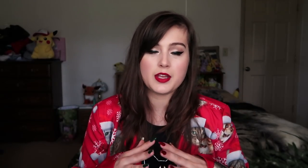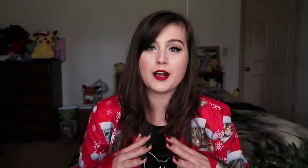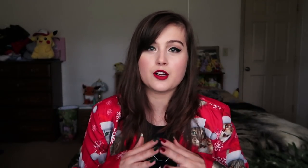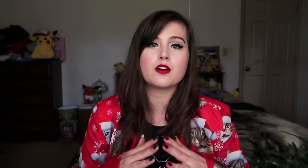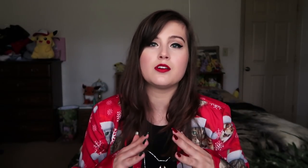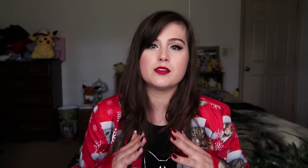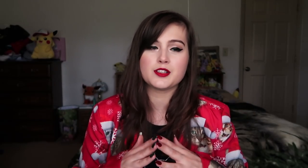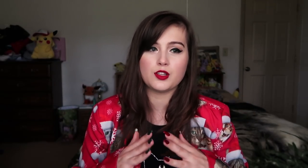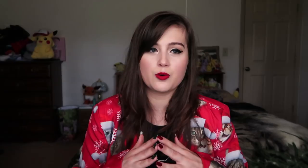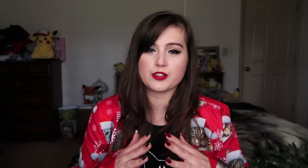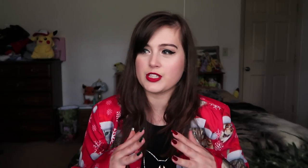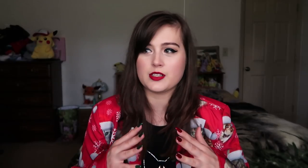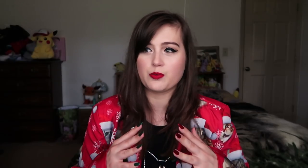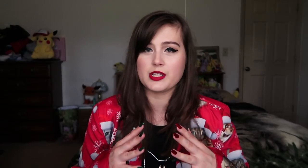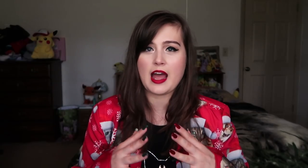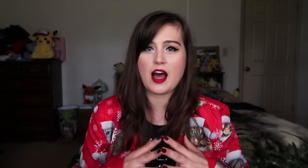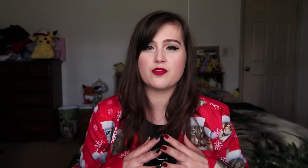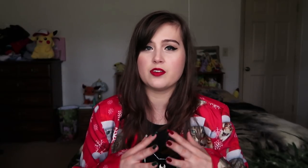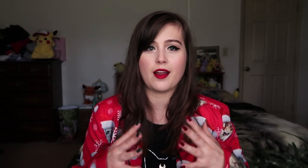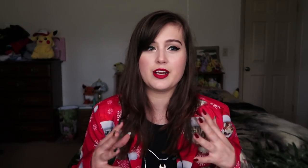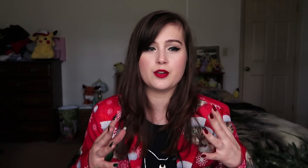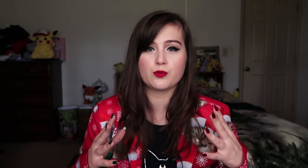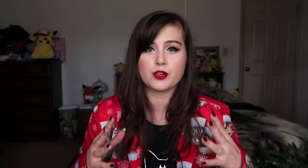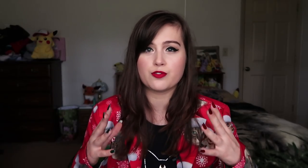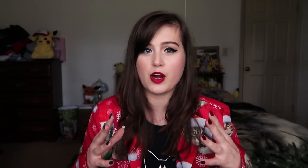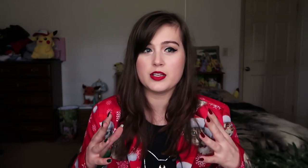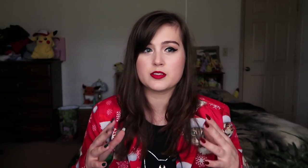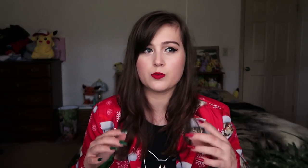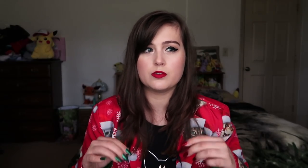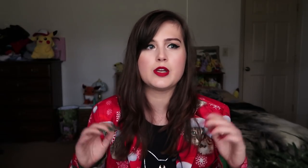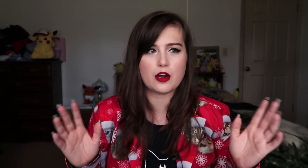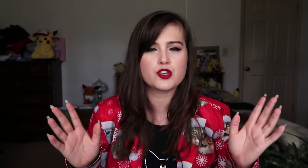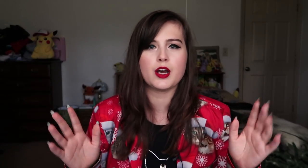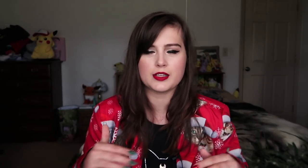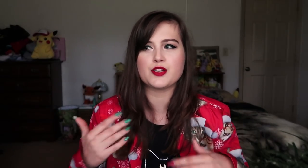that girl is a loner. She doesn't really have any real friends. Now she does.